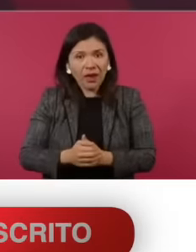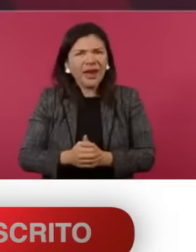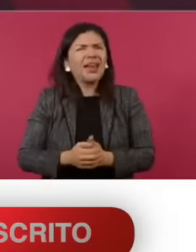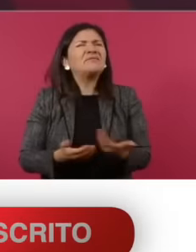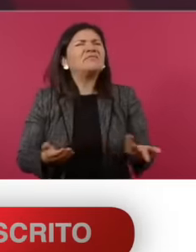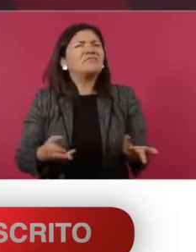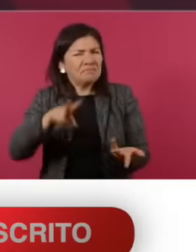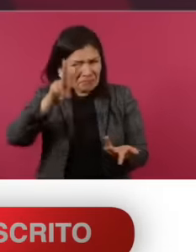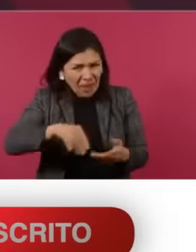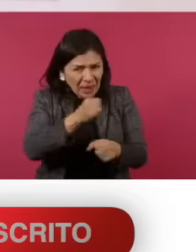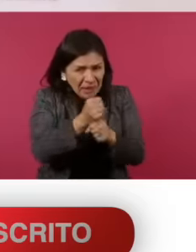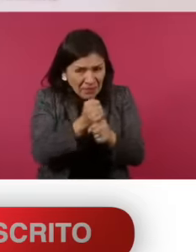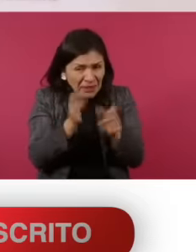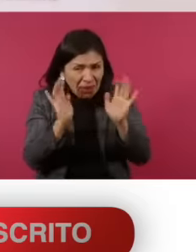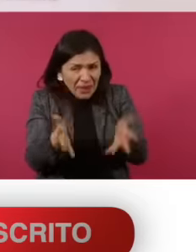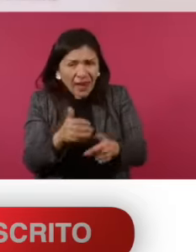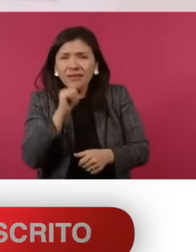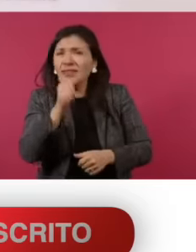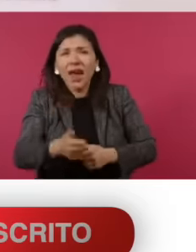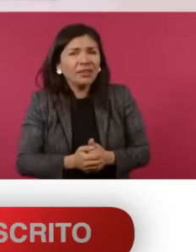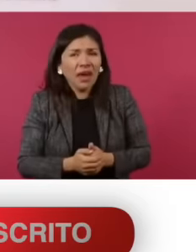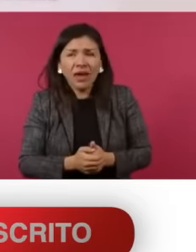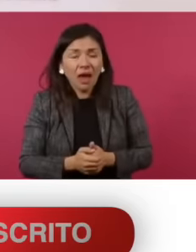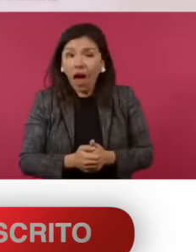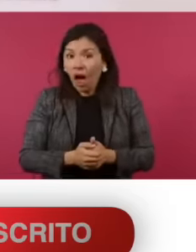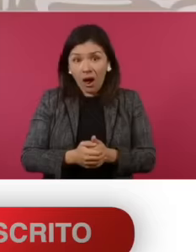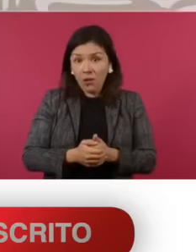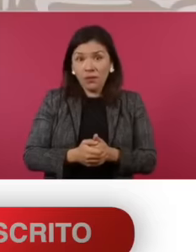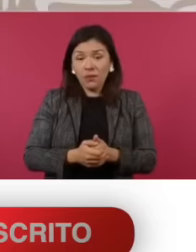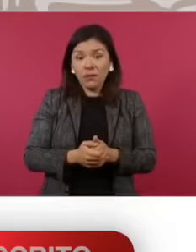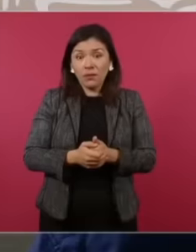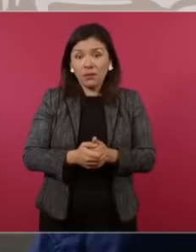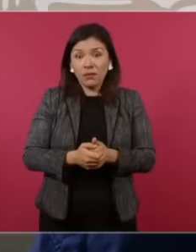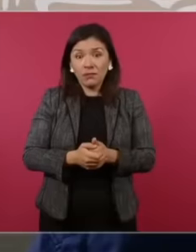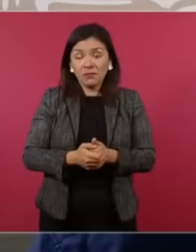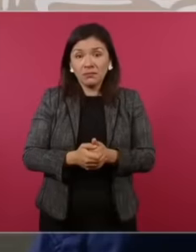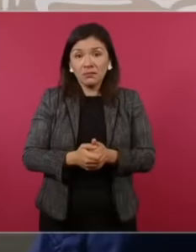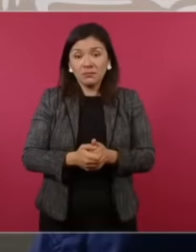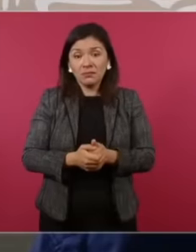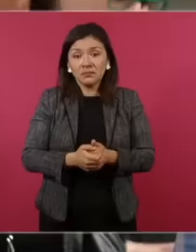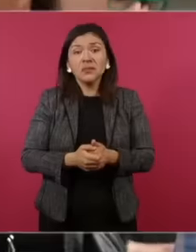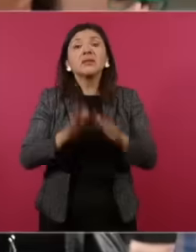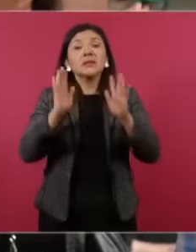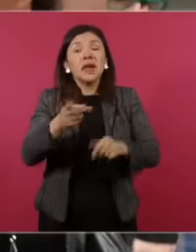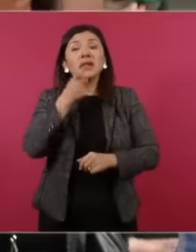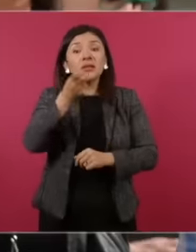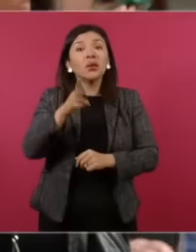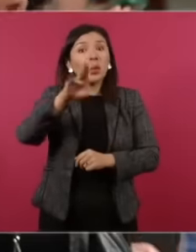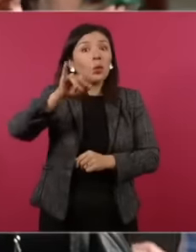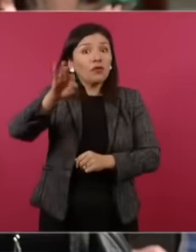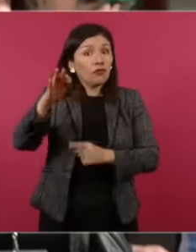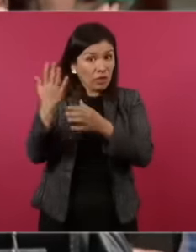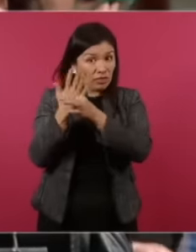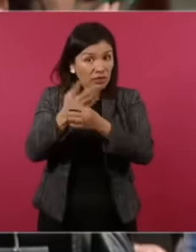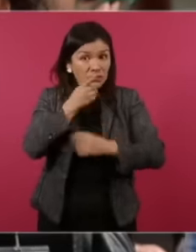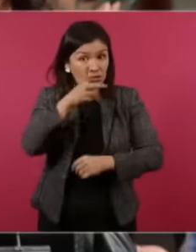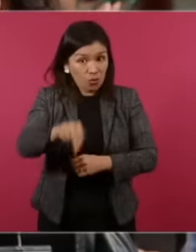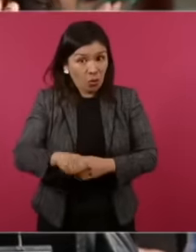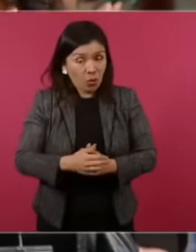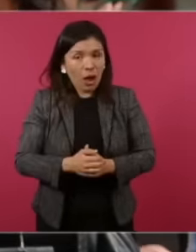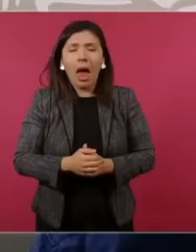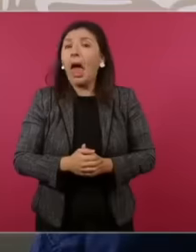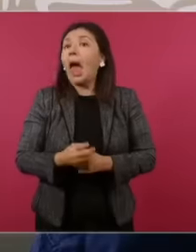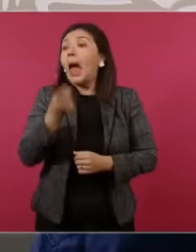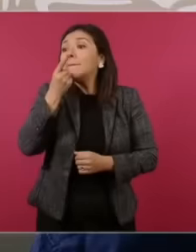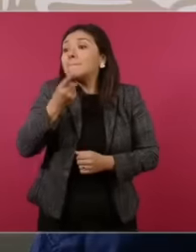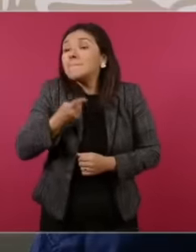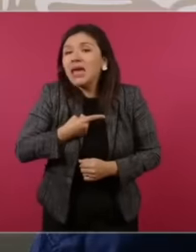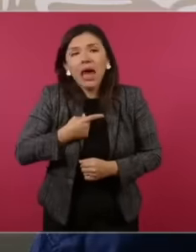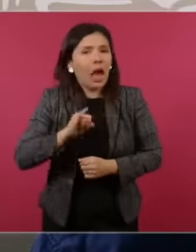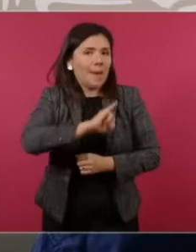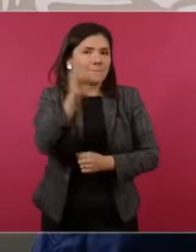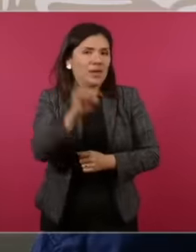are not investigating them Ah no not according to me no The one from the wif already said that no they have never told me Ah